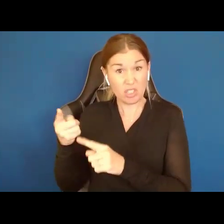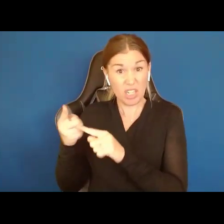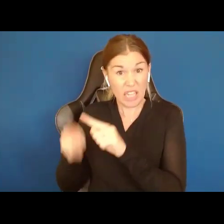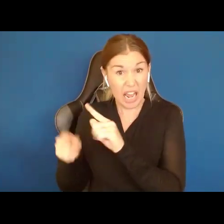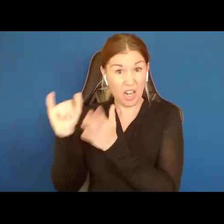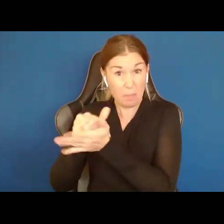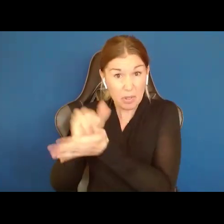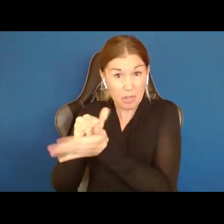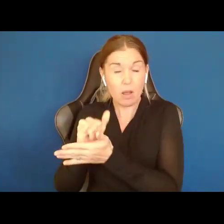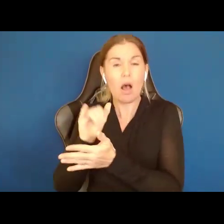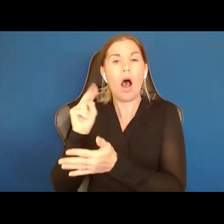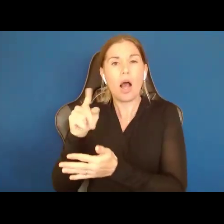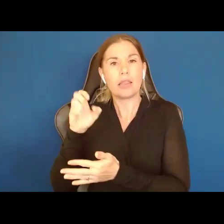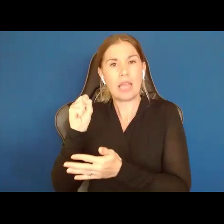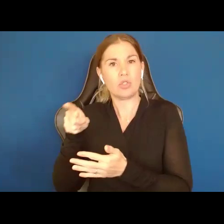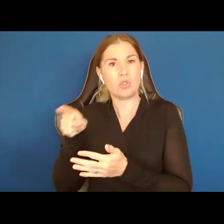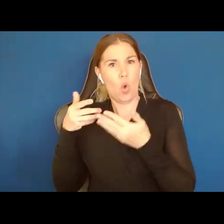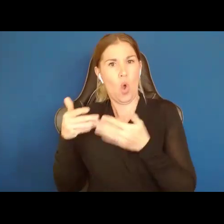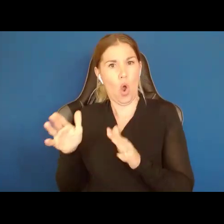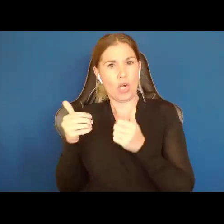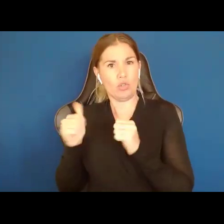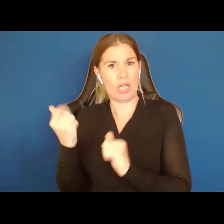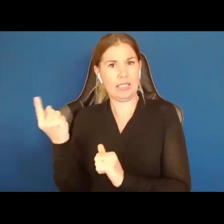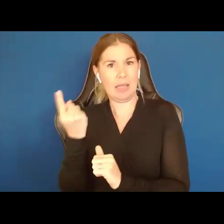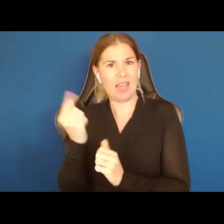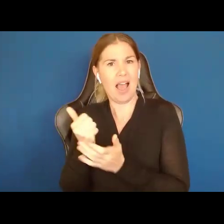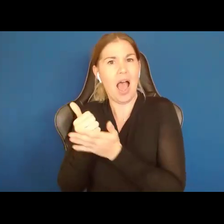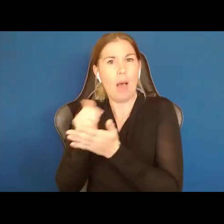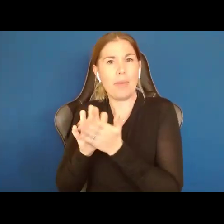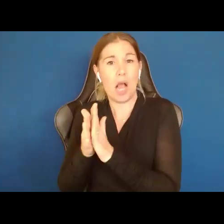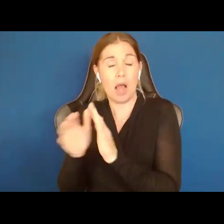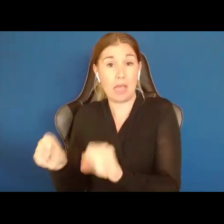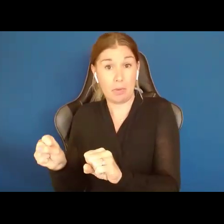you have tried something to make them capable. So, what have you tried? Have you tried Supported